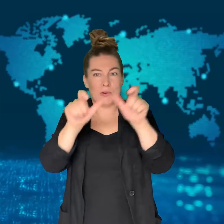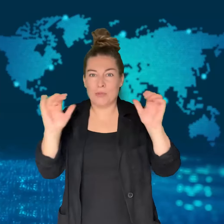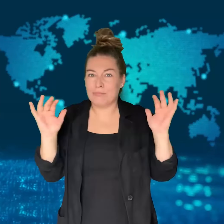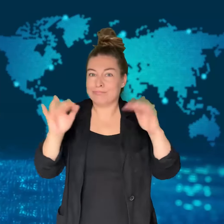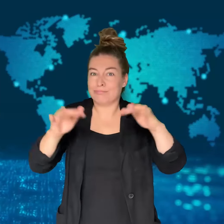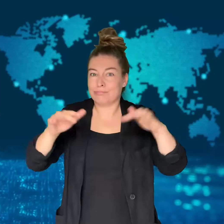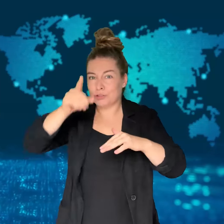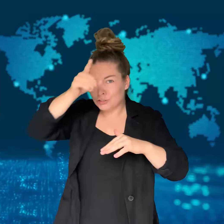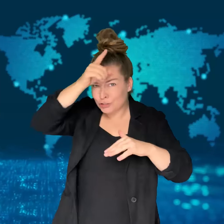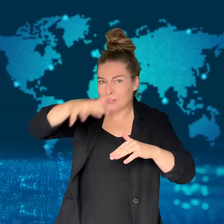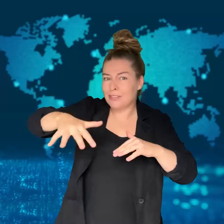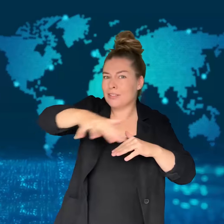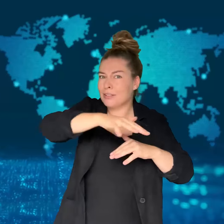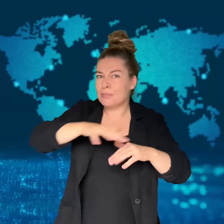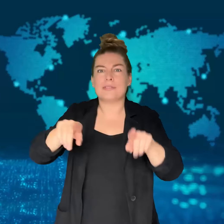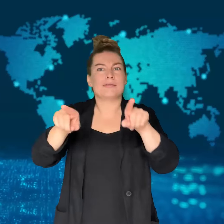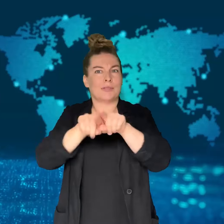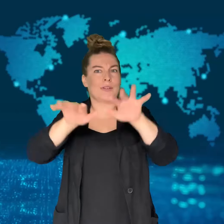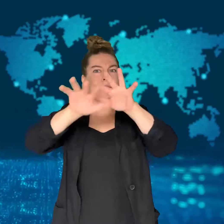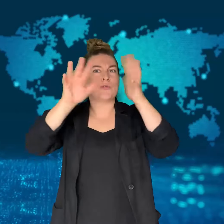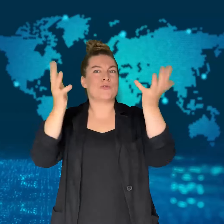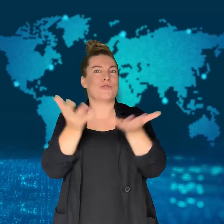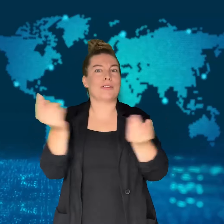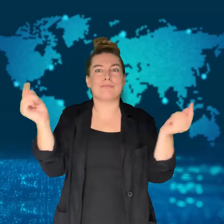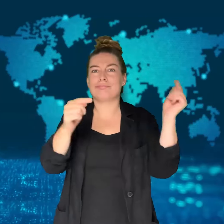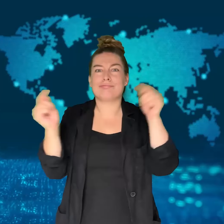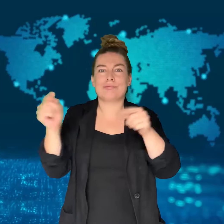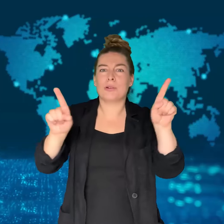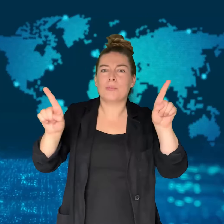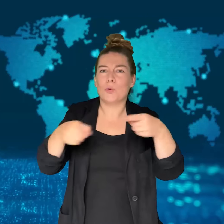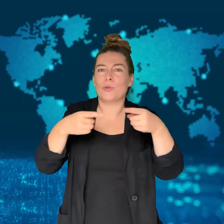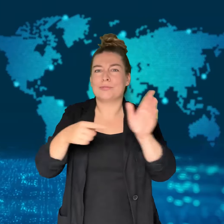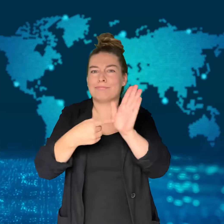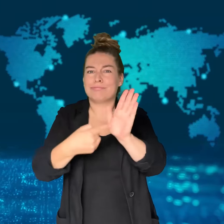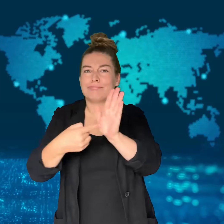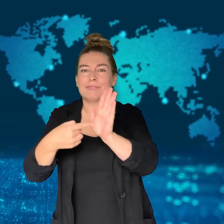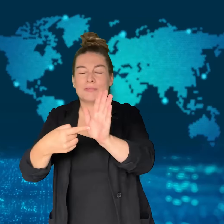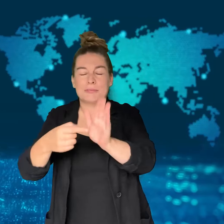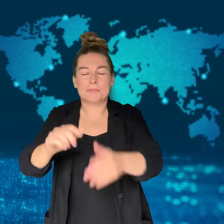in multiple local and international performers.